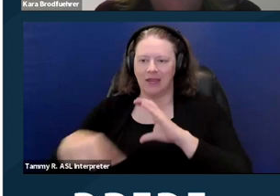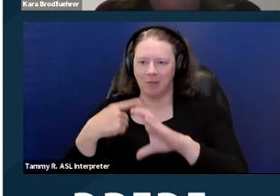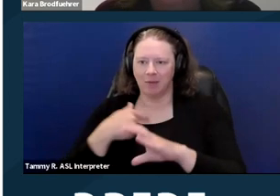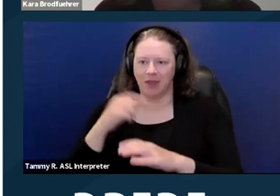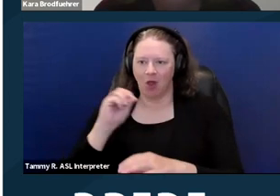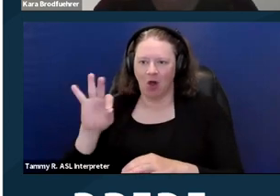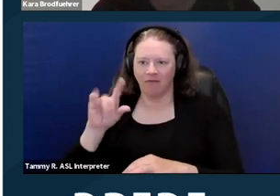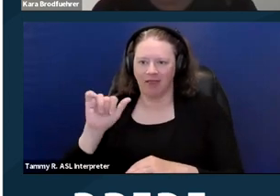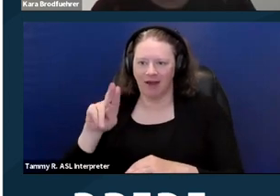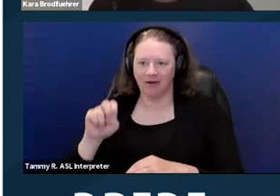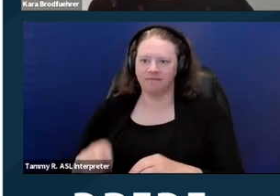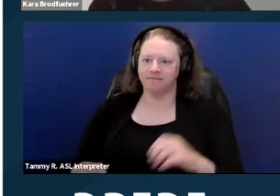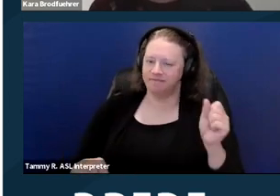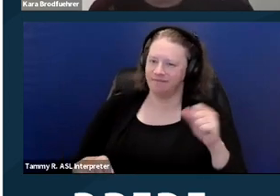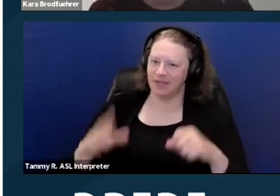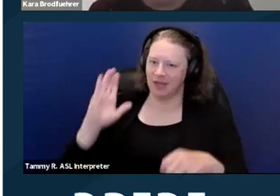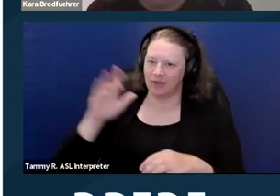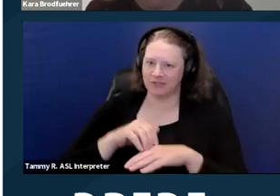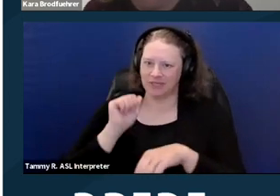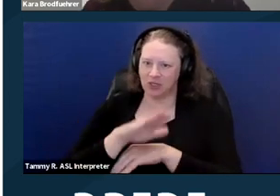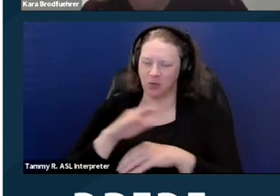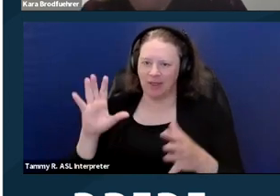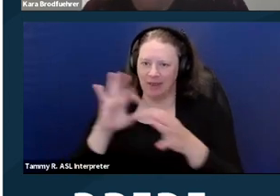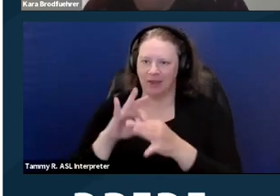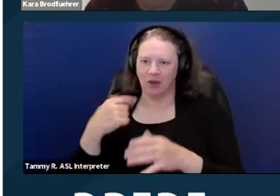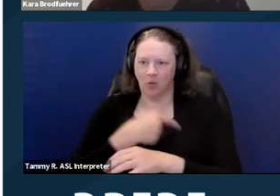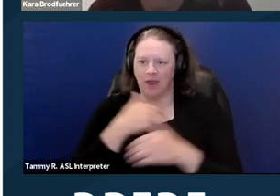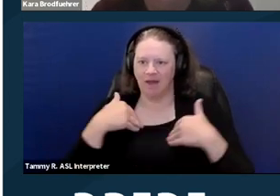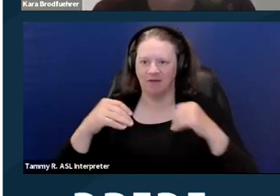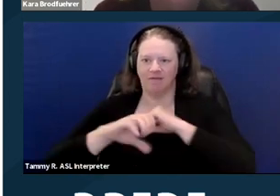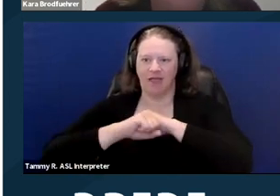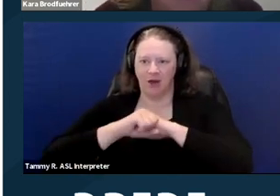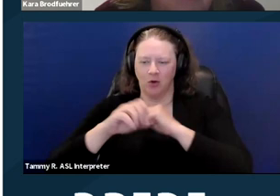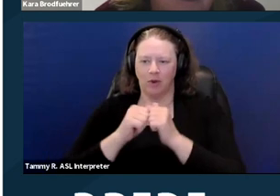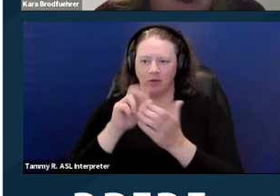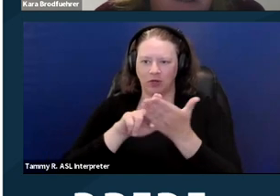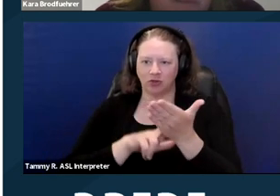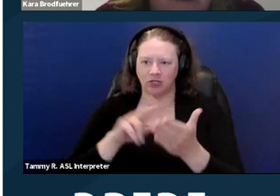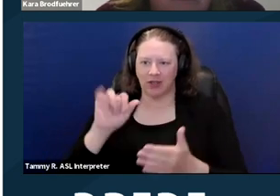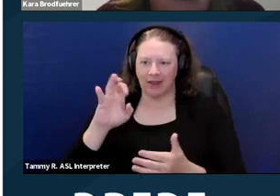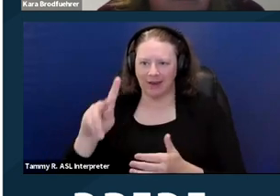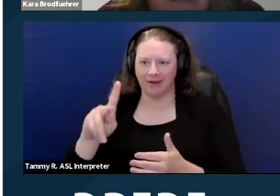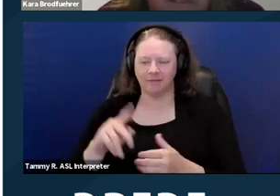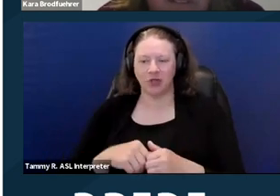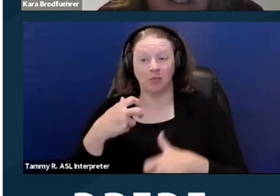Yeah, I'll send you the link. We have a flyer with the registration link. [Michelle] Okay.